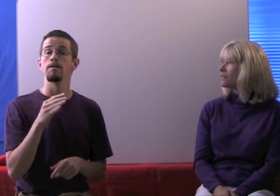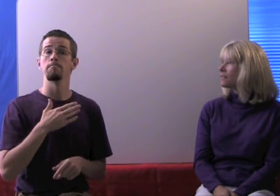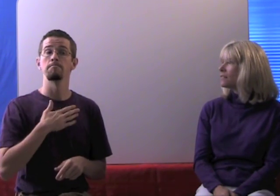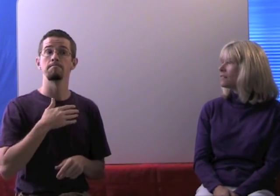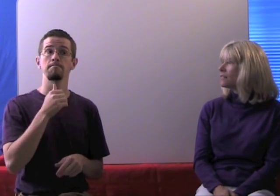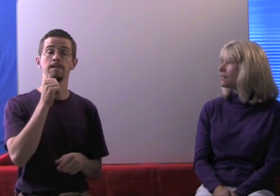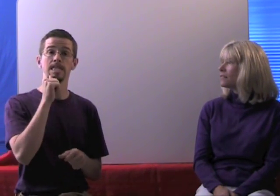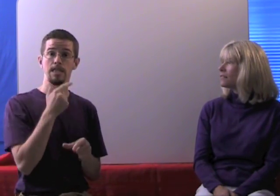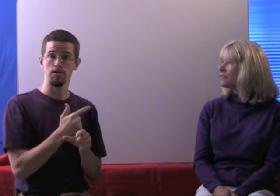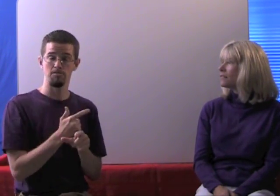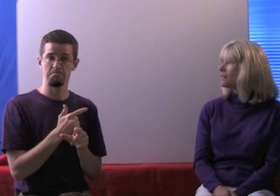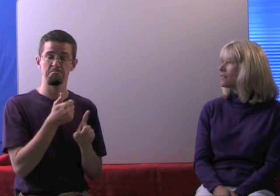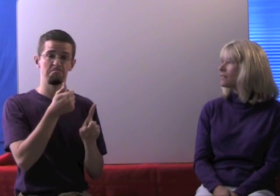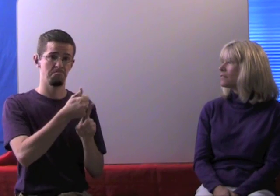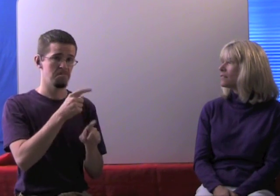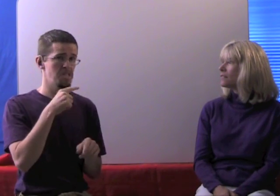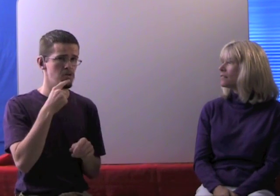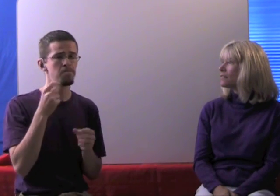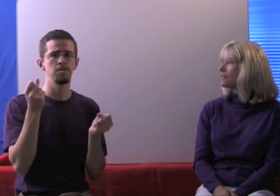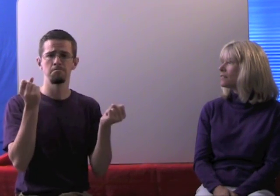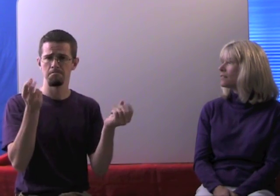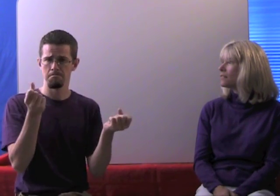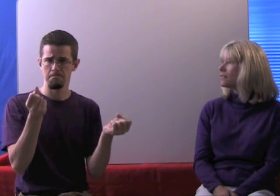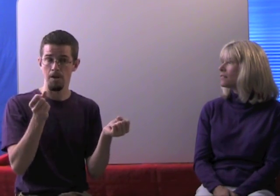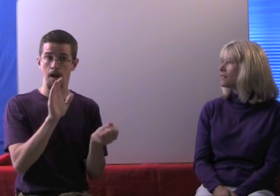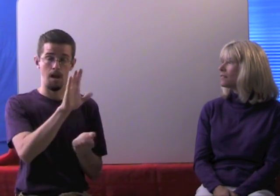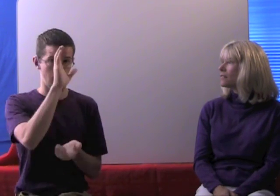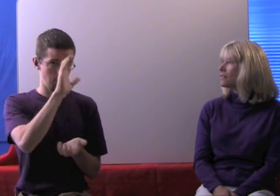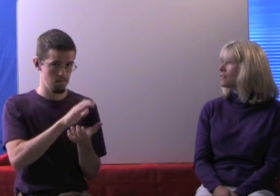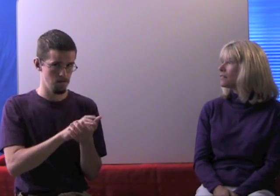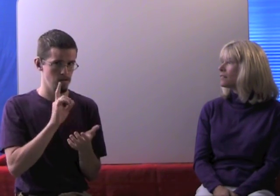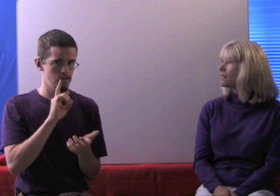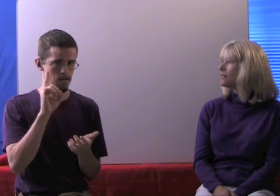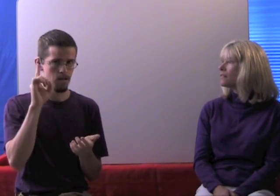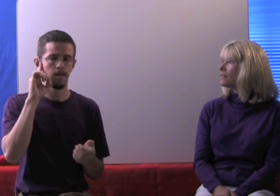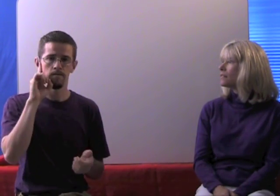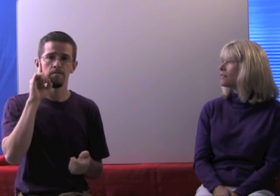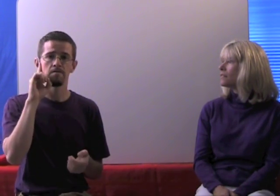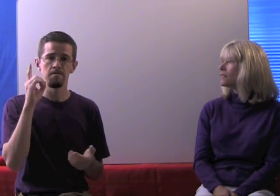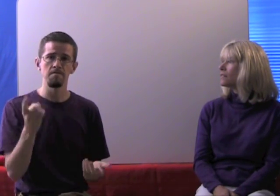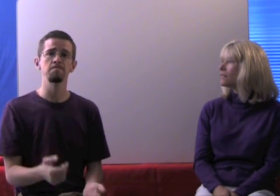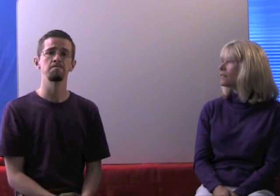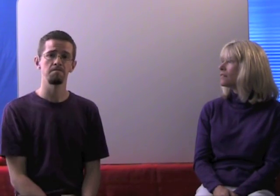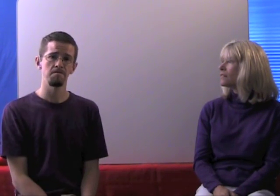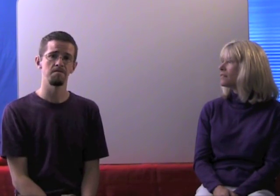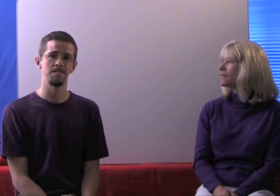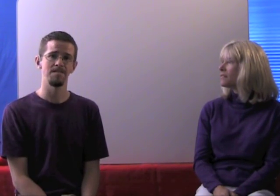My sister, who is hearing and signs, has a... husband who is also Deaf.